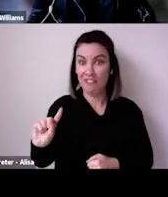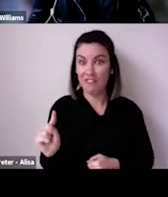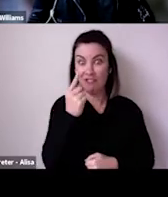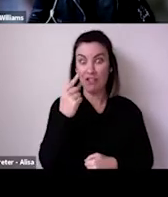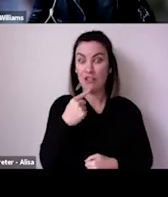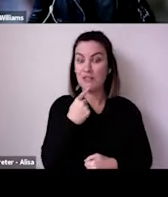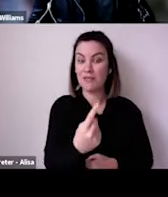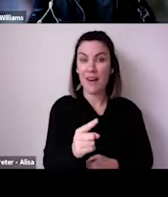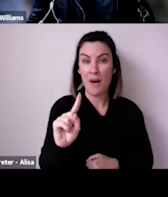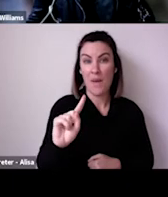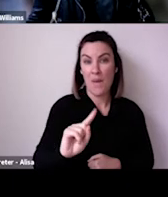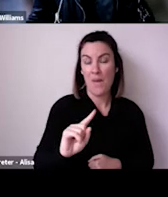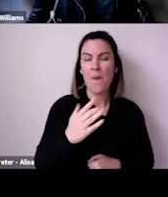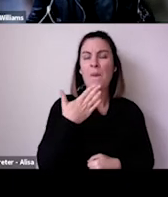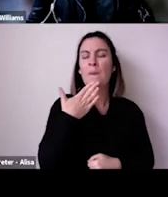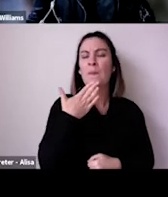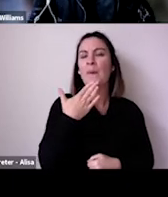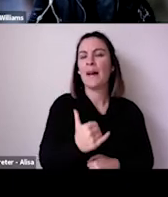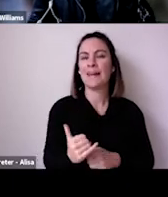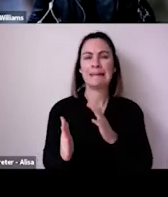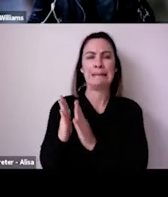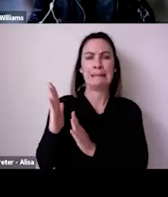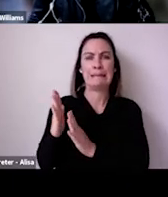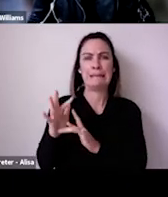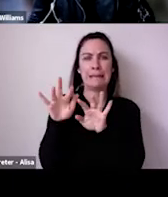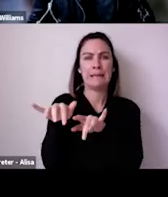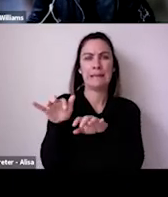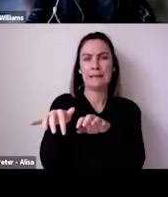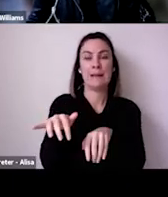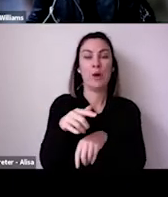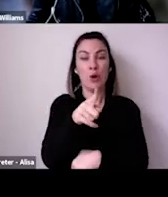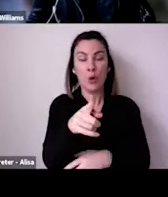And another benefit is moments like this today, where we can compare how different cohorts of people are responding to particular situations and particular contexts, which adds a very